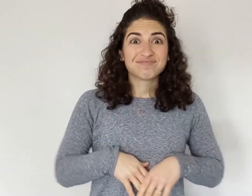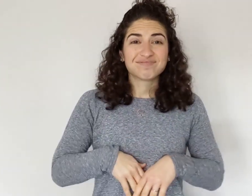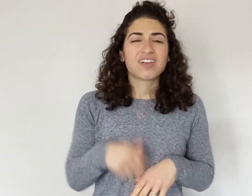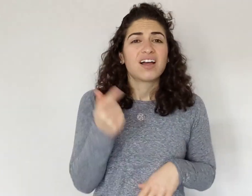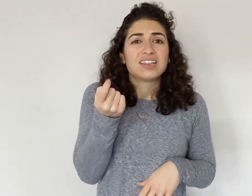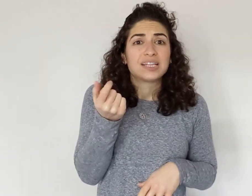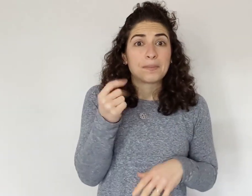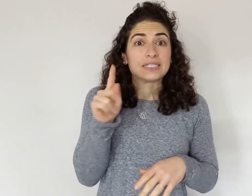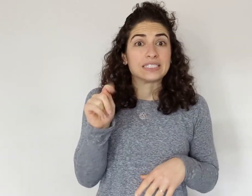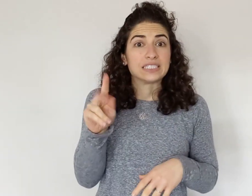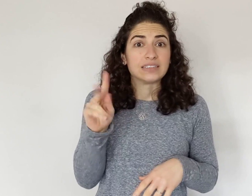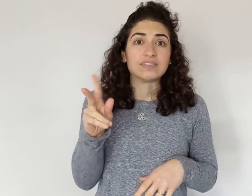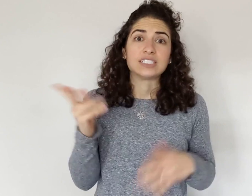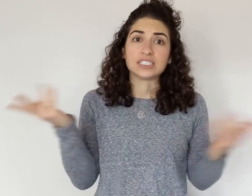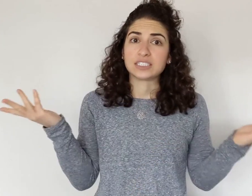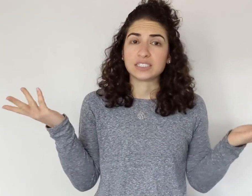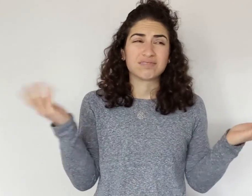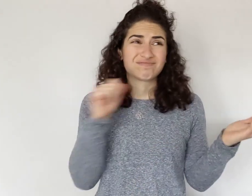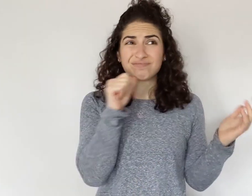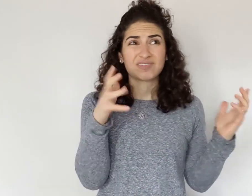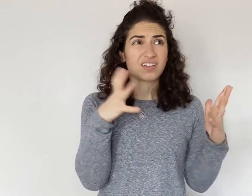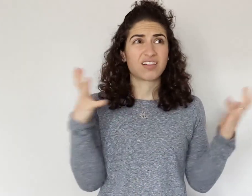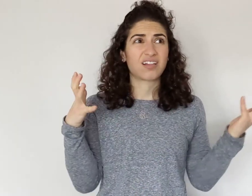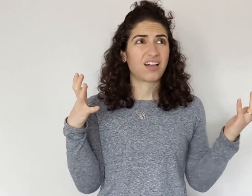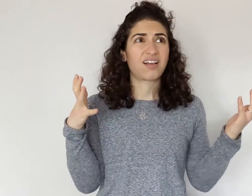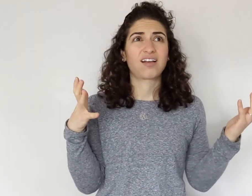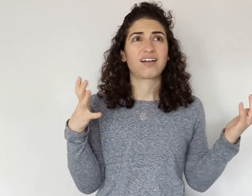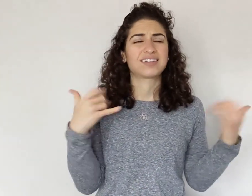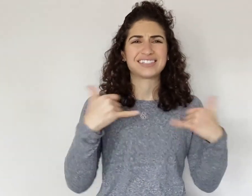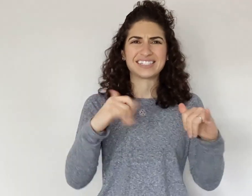So, that! A little bit of TV, not a lot.